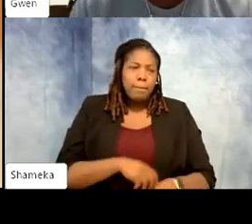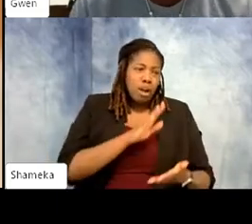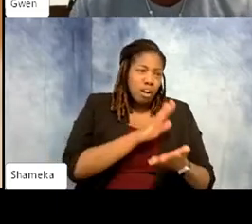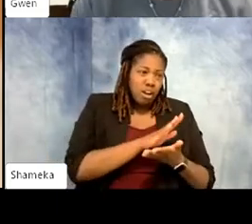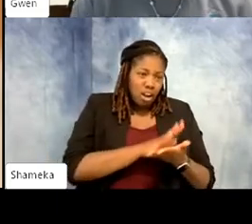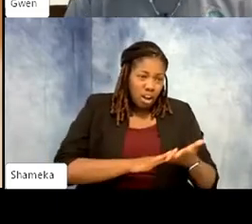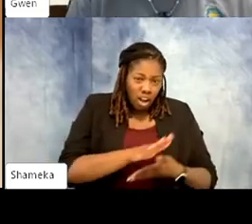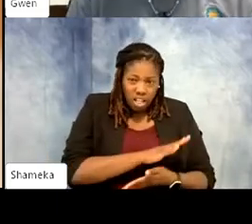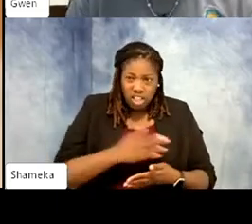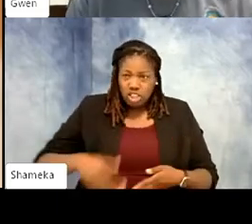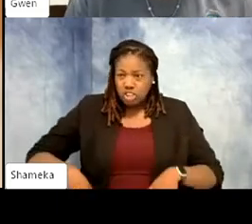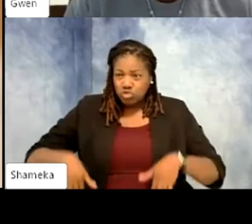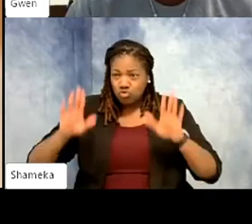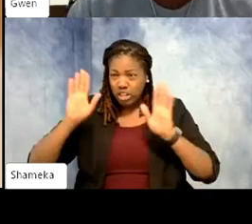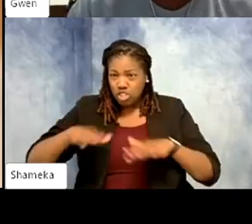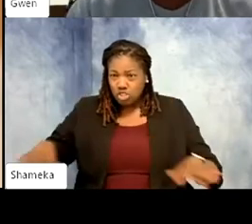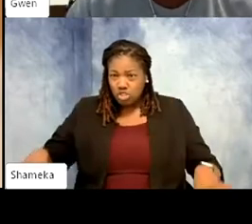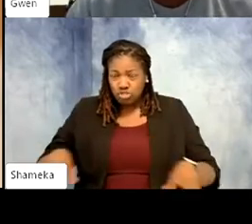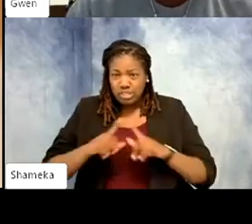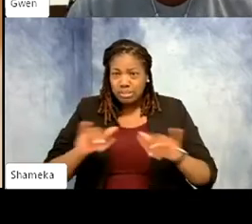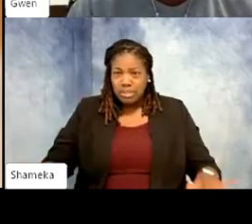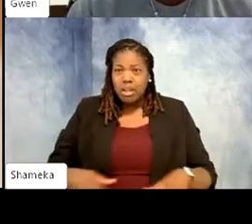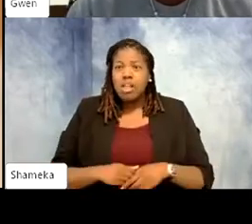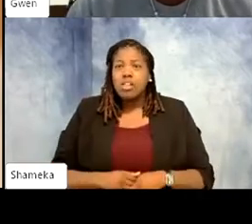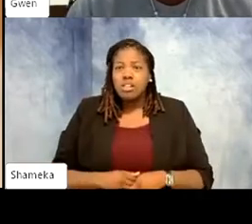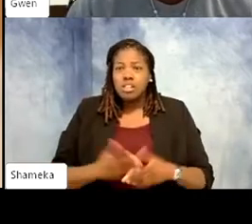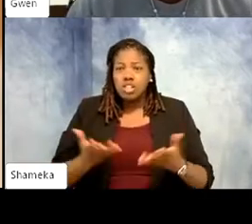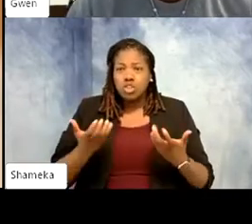and dealing with everything else that comes with that. You just want to give up. Child care